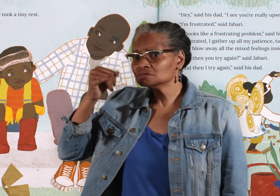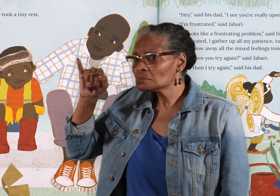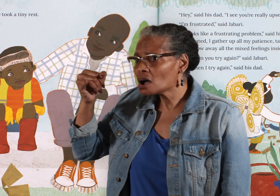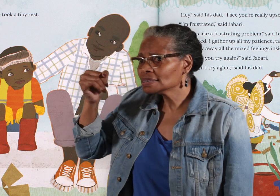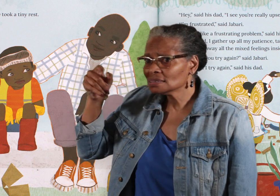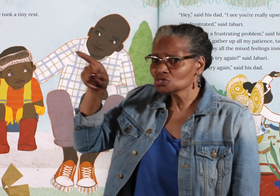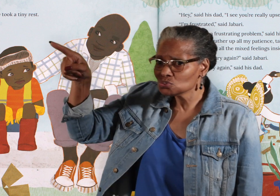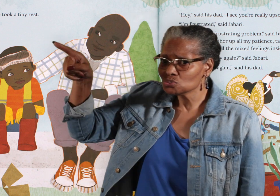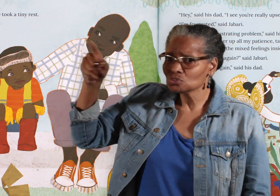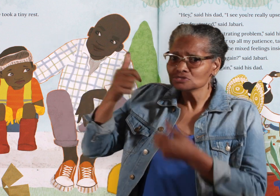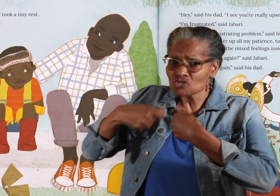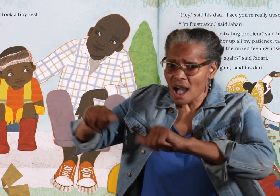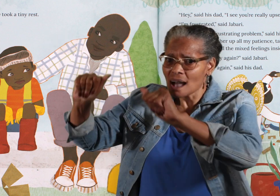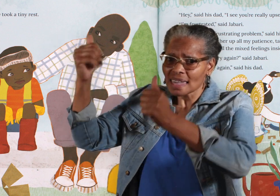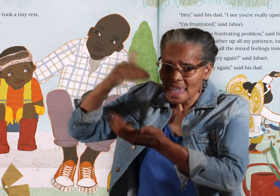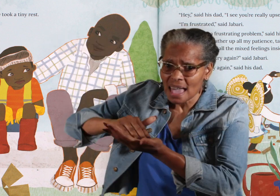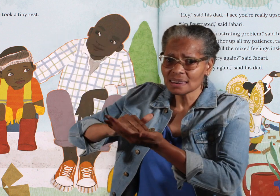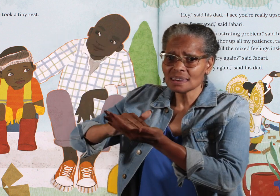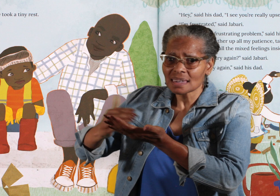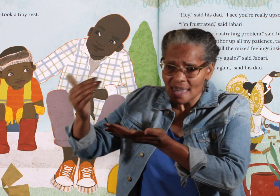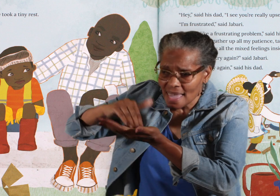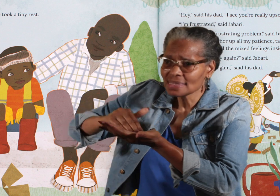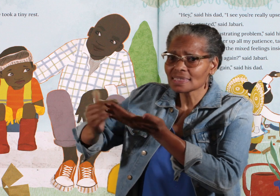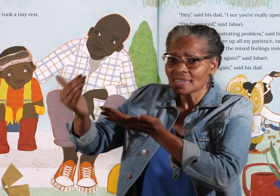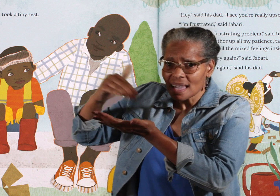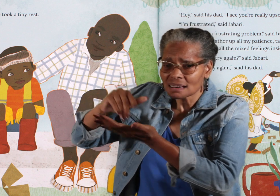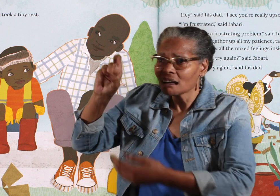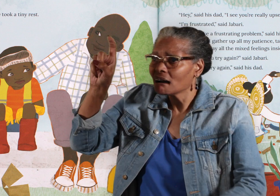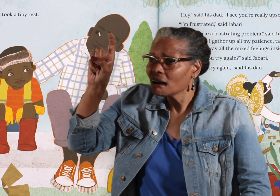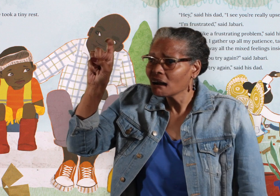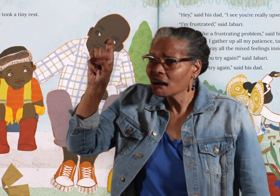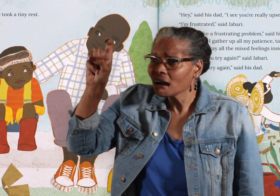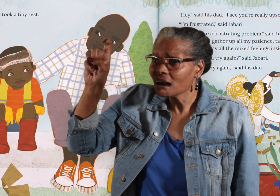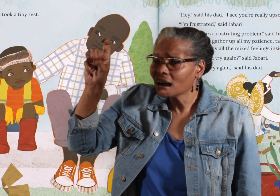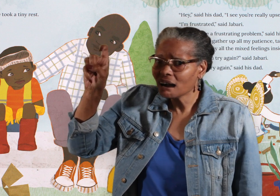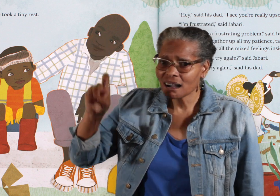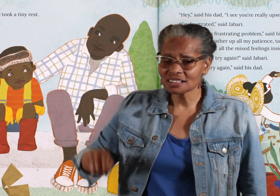"And then you try again?" said Jabari.